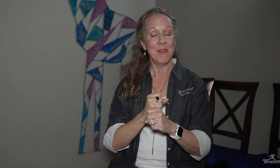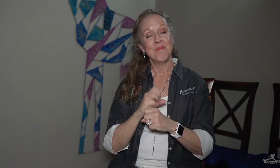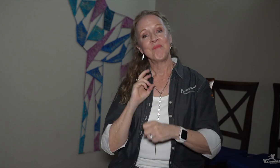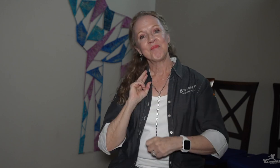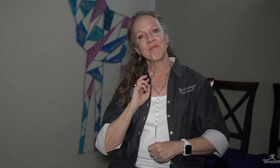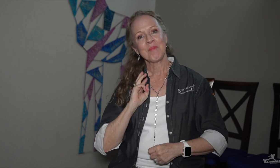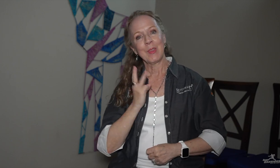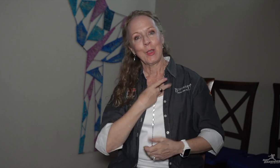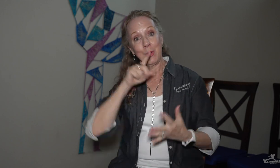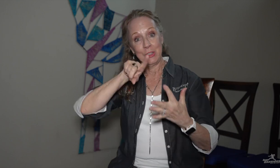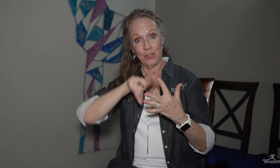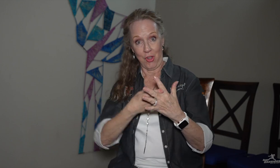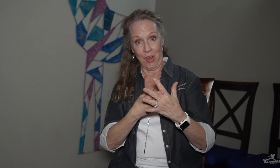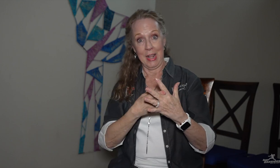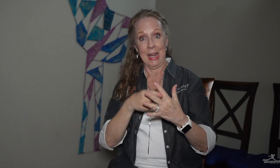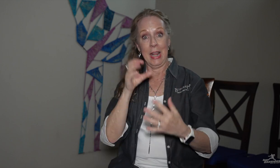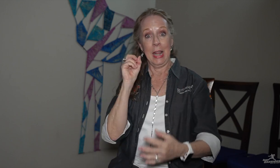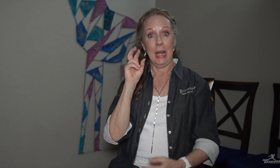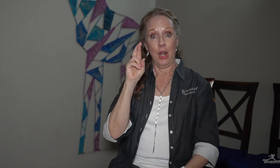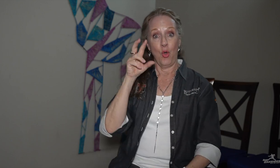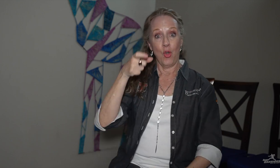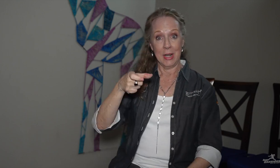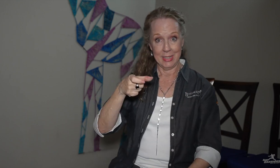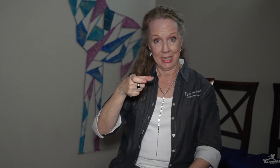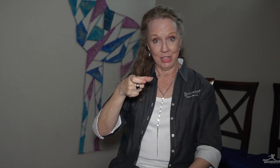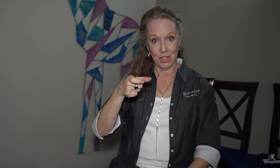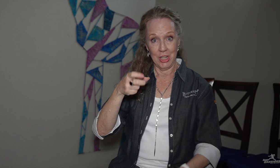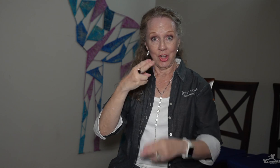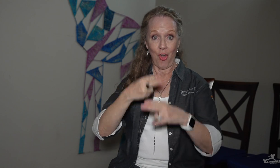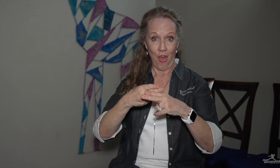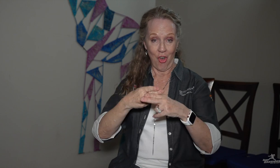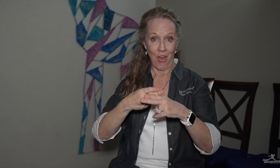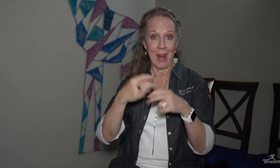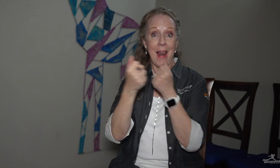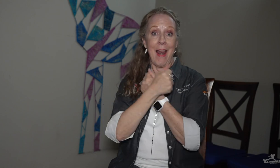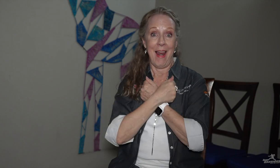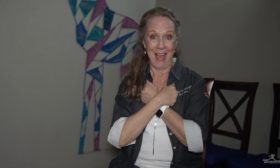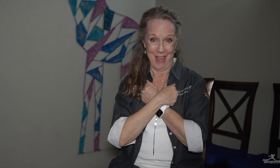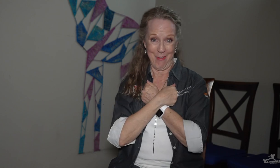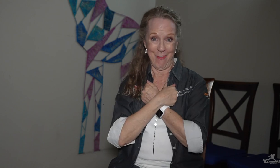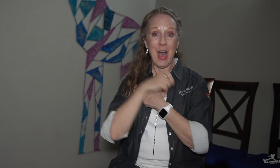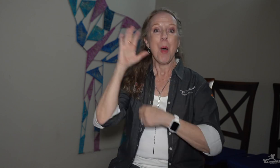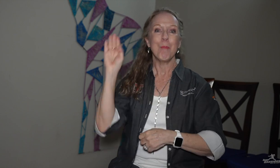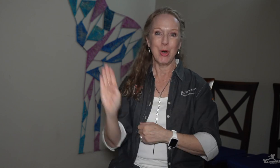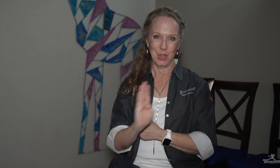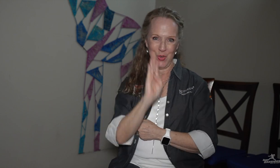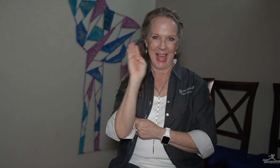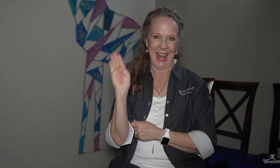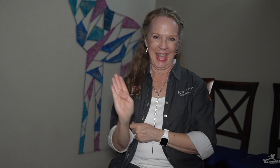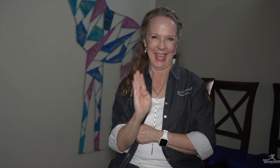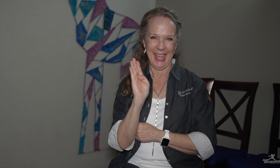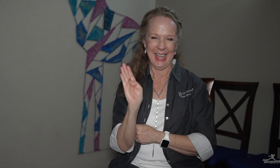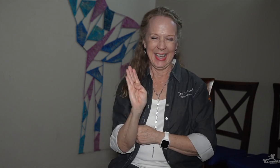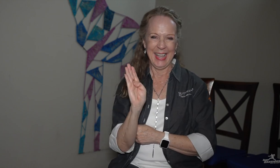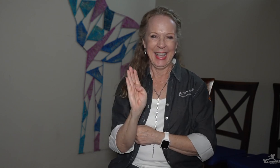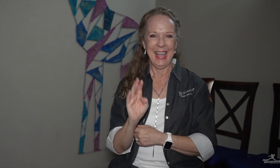We started an organization called Love Botswana.